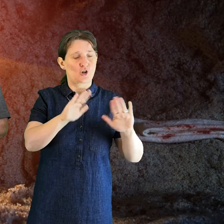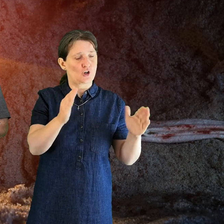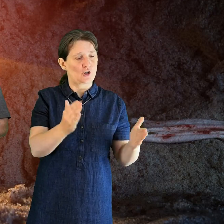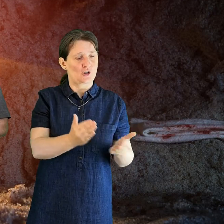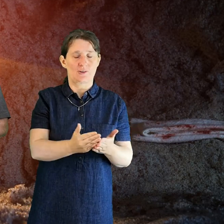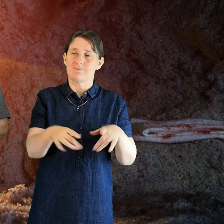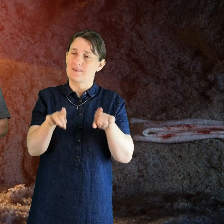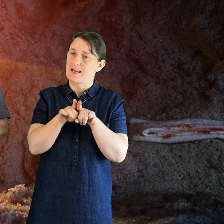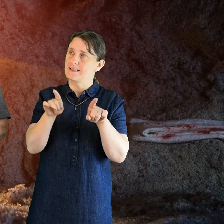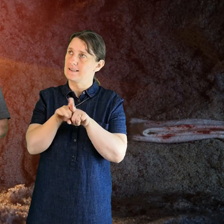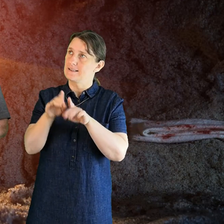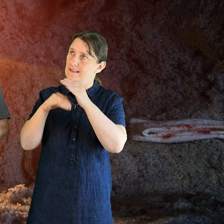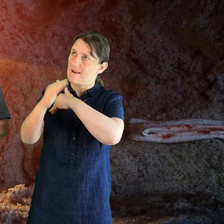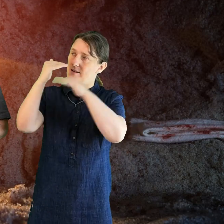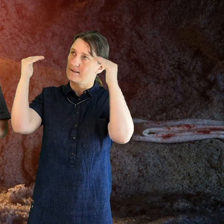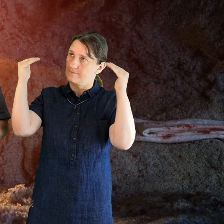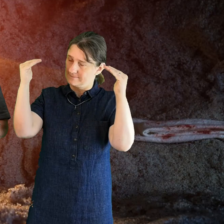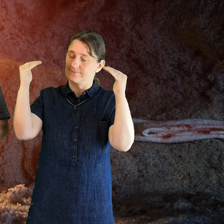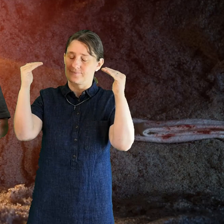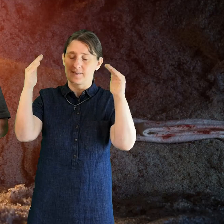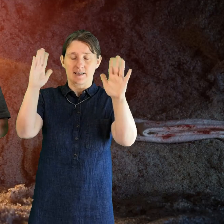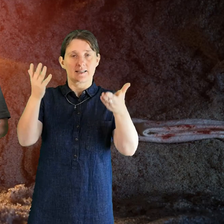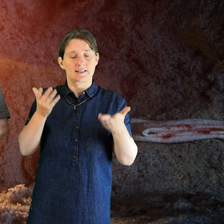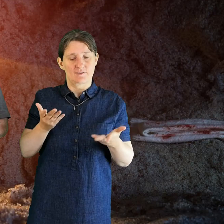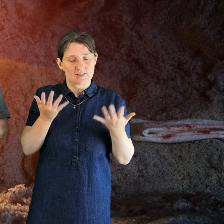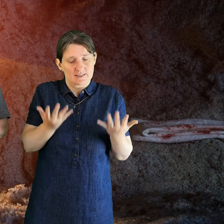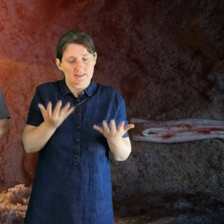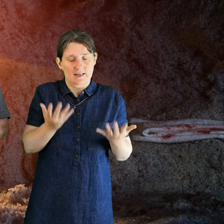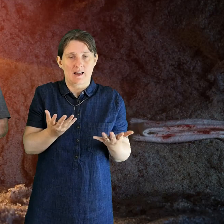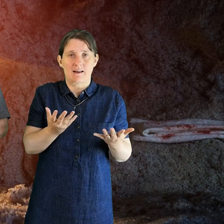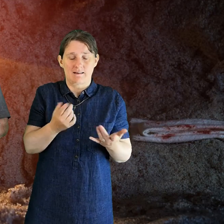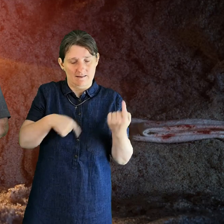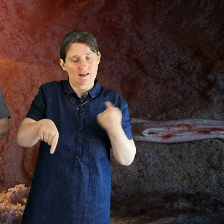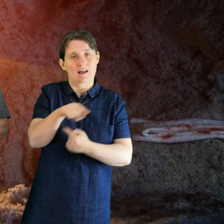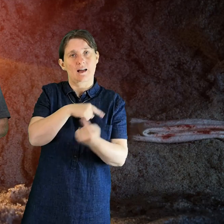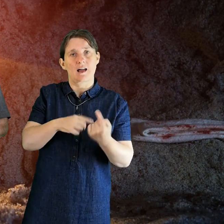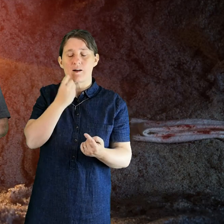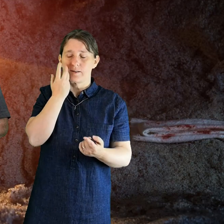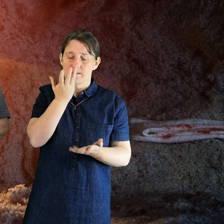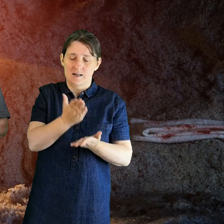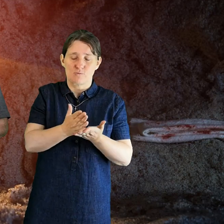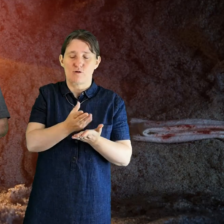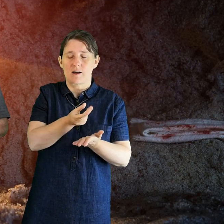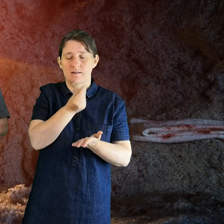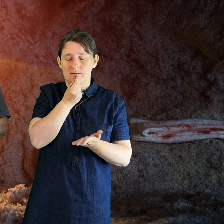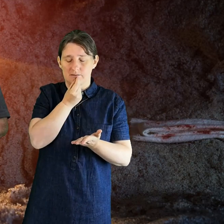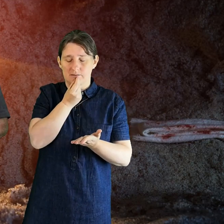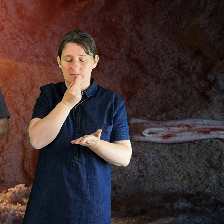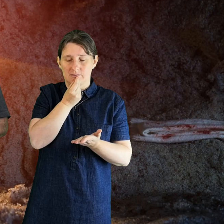as it is in heaven give us this day our daily bread and forgive us